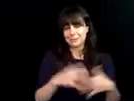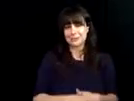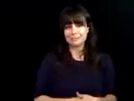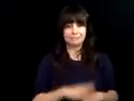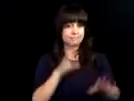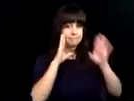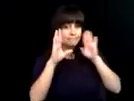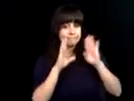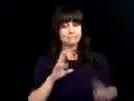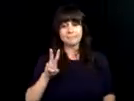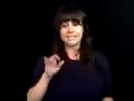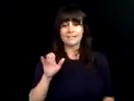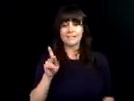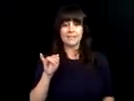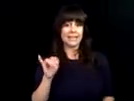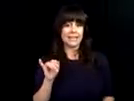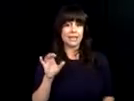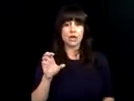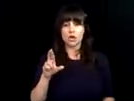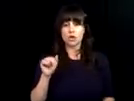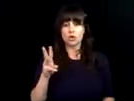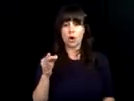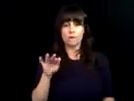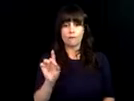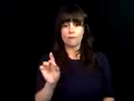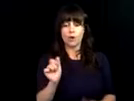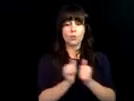you have built with CVS over the years and we are continuing to grow. Thank